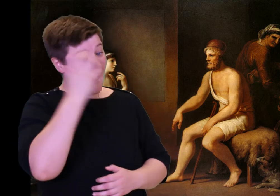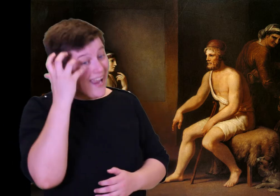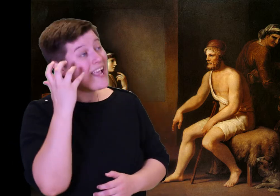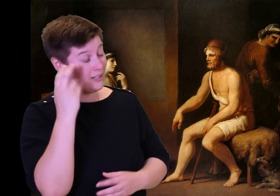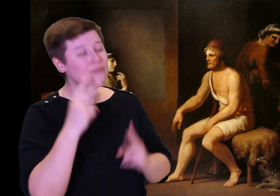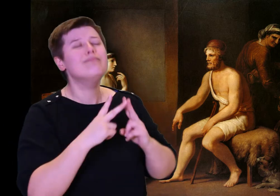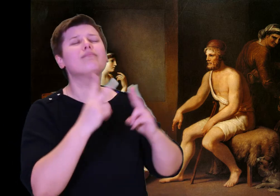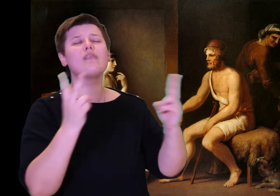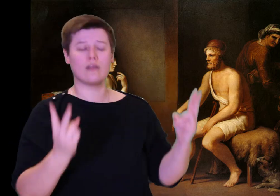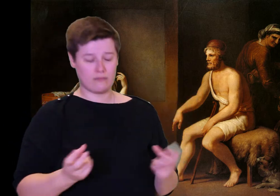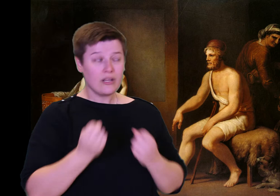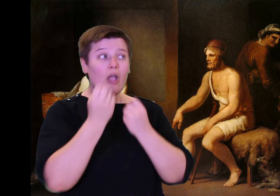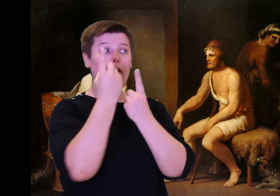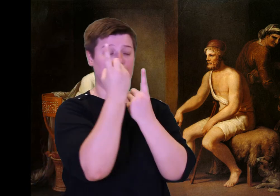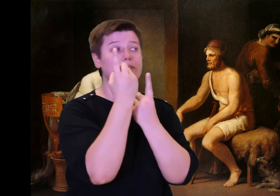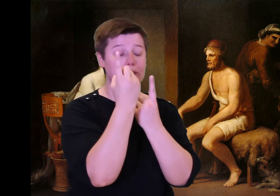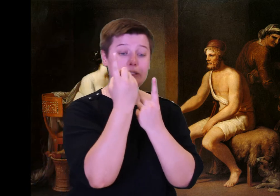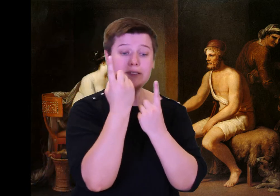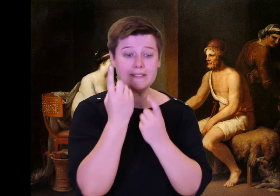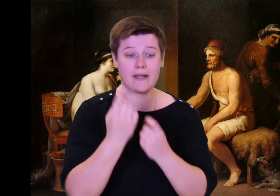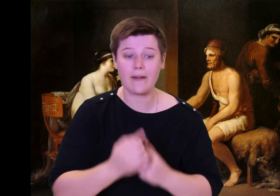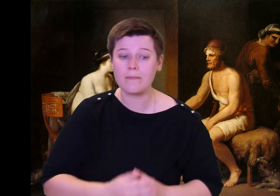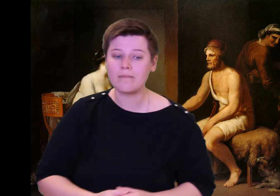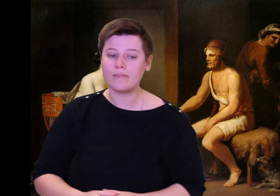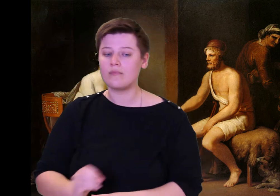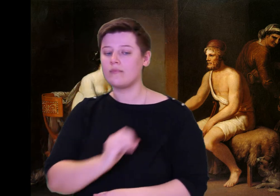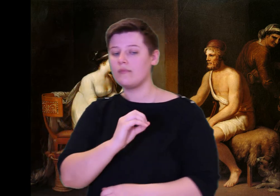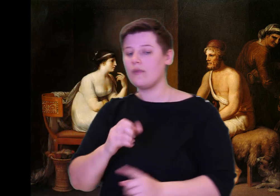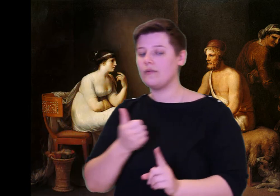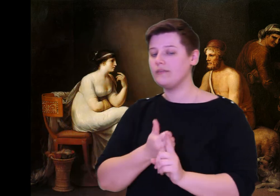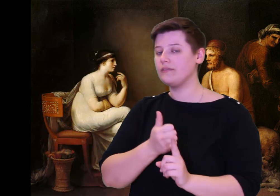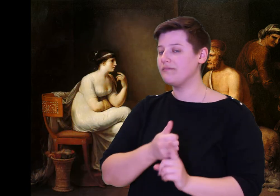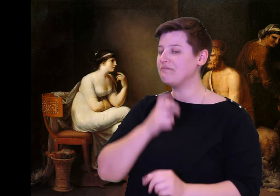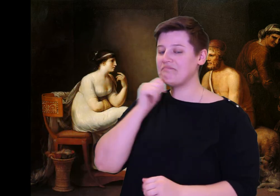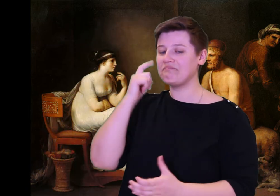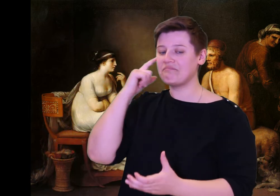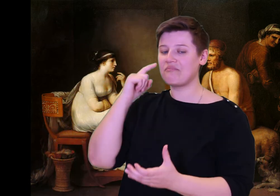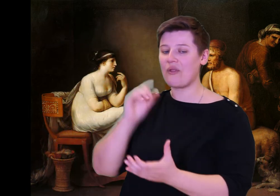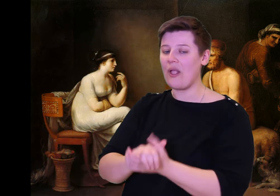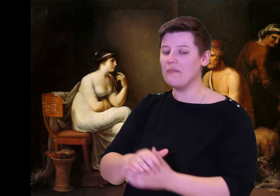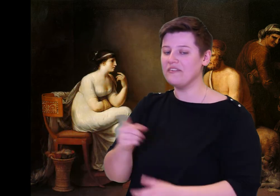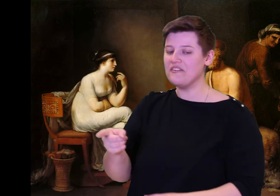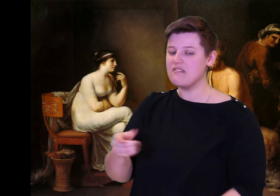"If it is you, Odysseus, come back, then we agree! Quite right, the Greeks have done